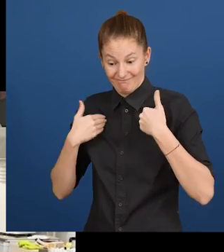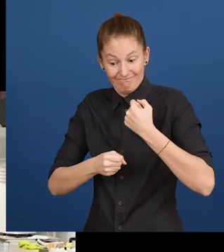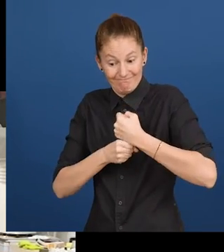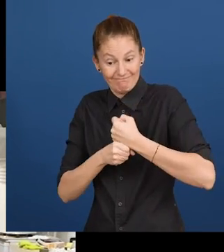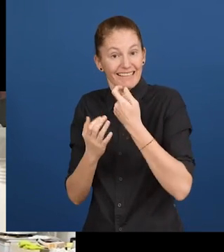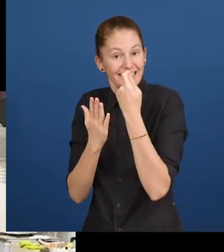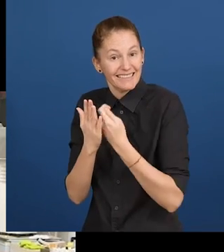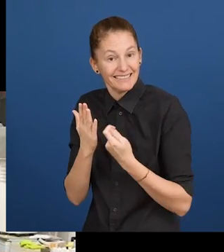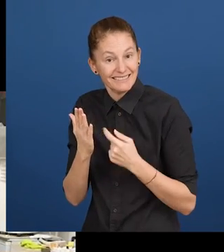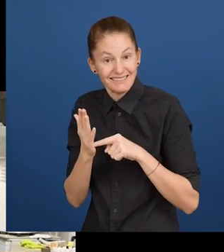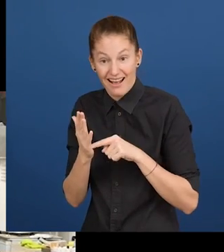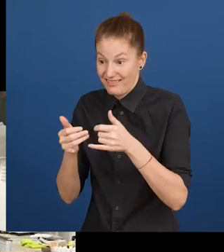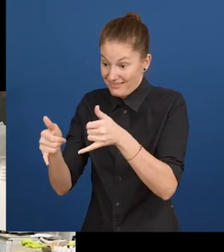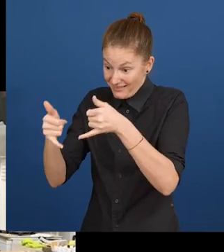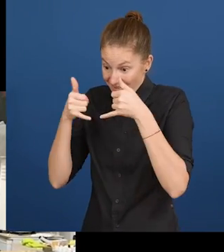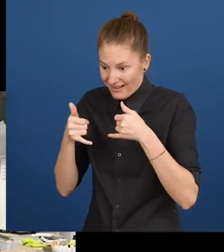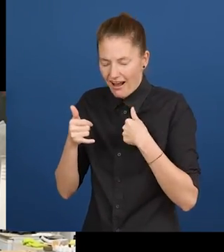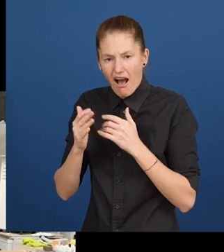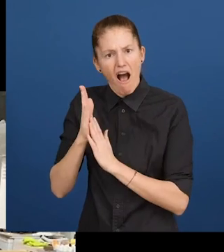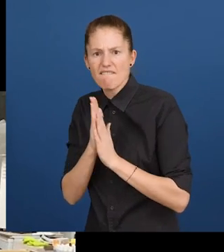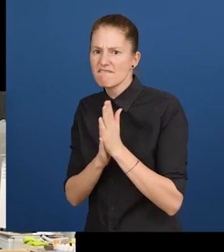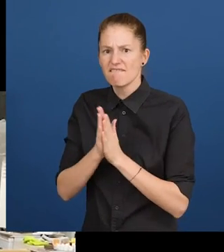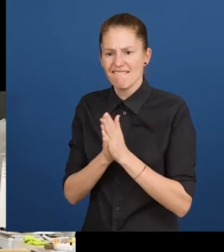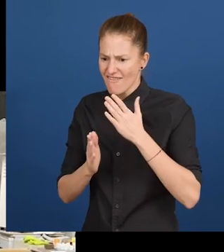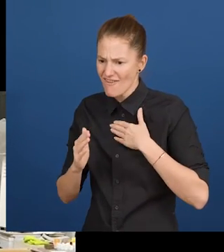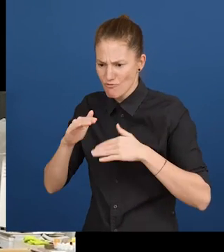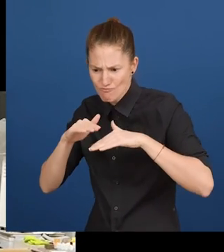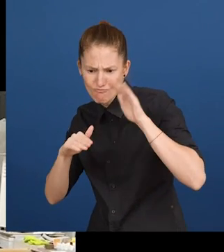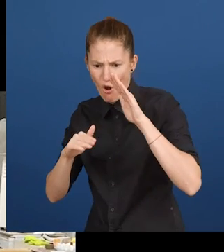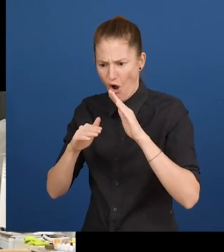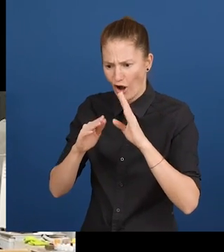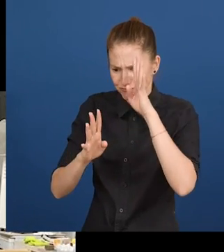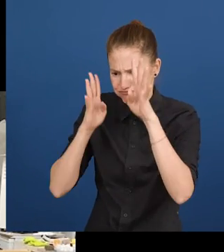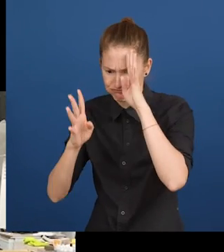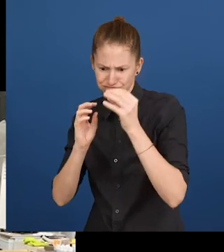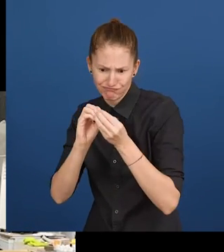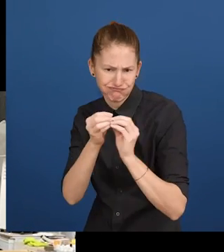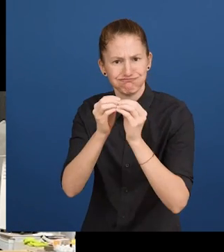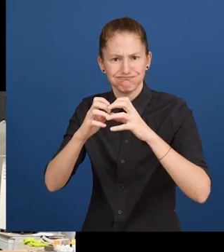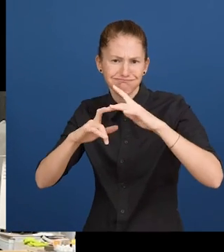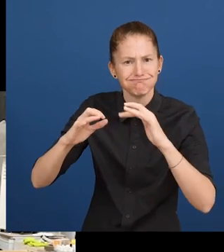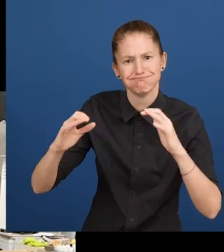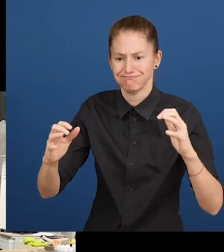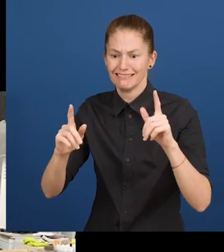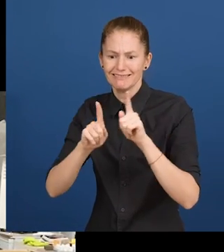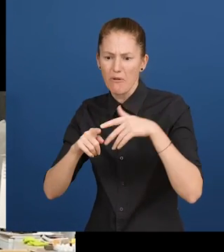for all and to convince even more cultural institutions for the movement. Thank you.